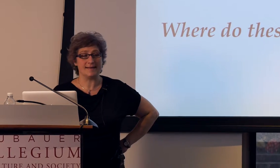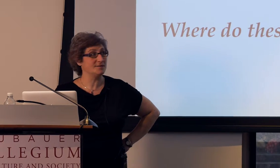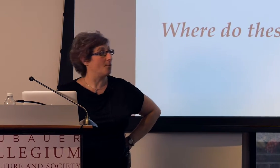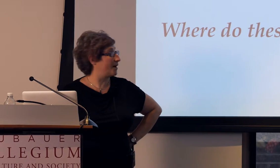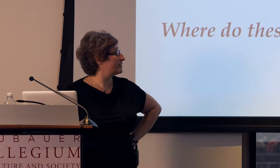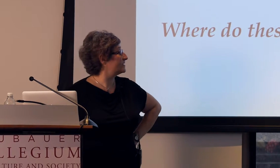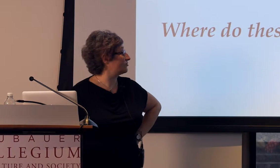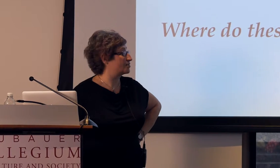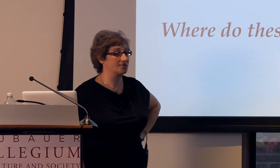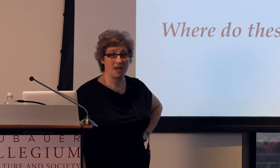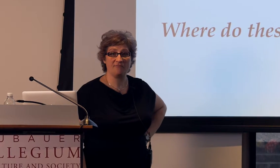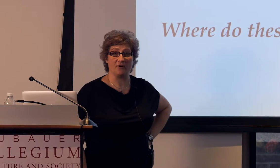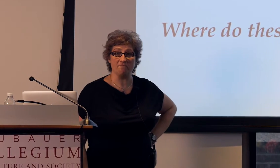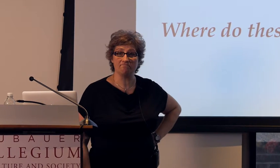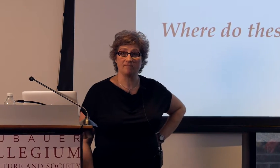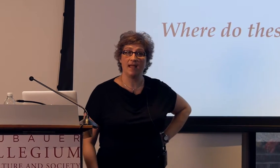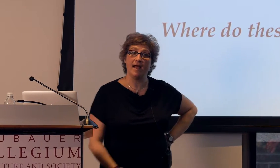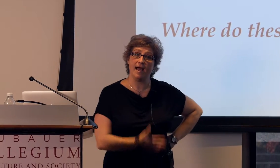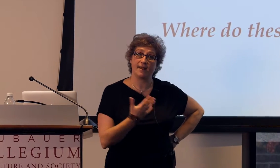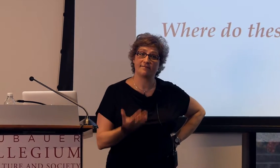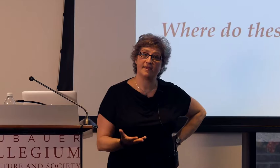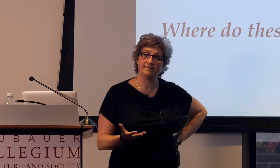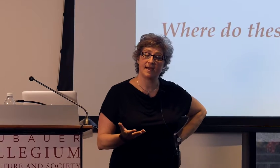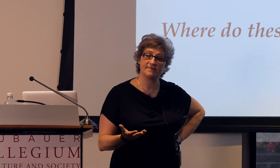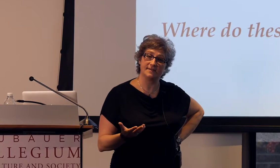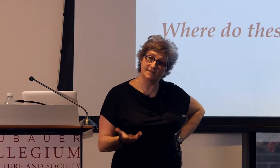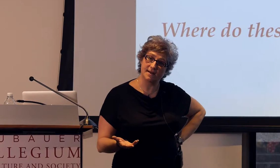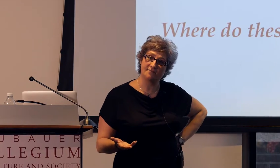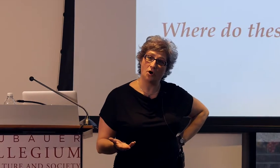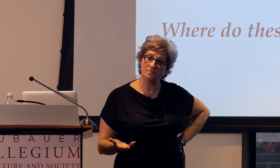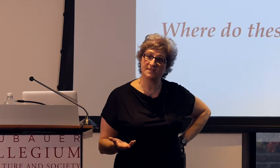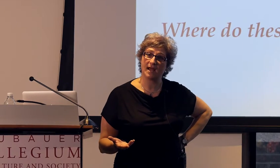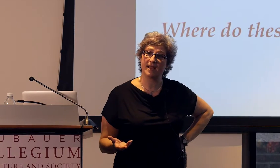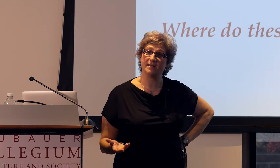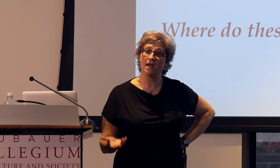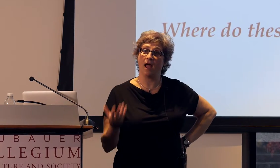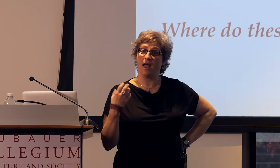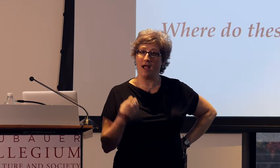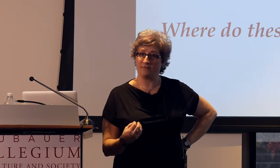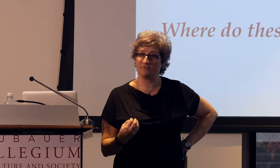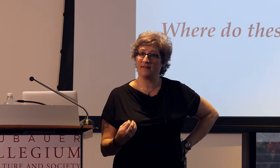And where do these structures come from? And I think that the study of homesign